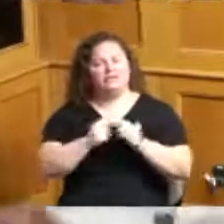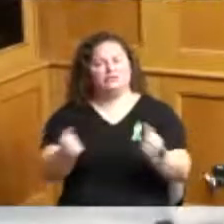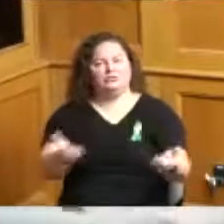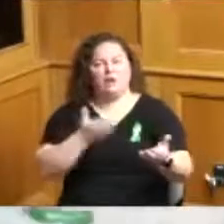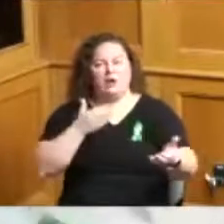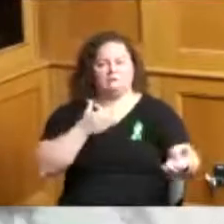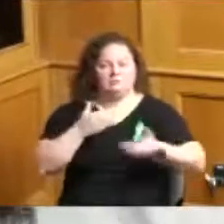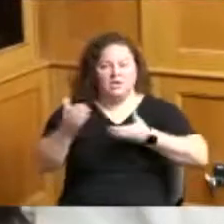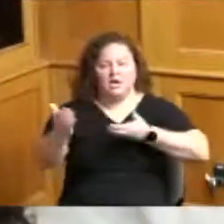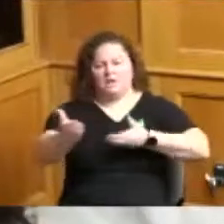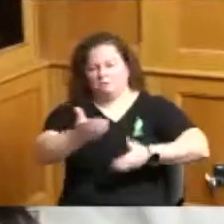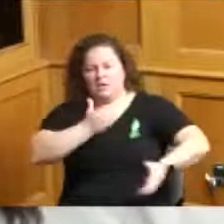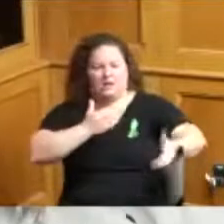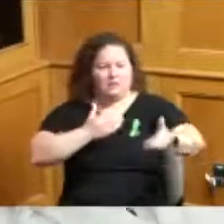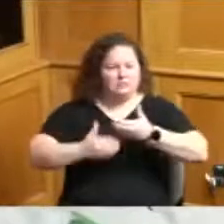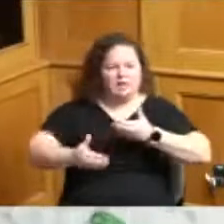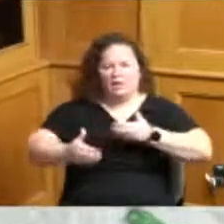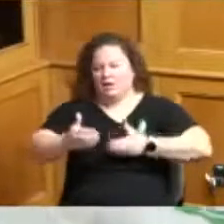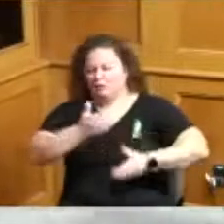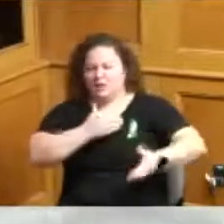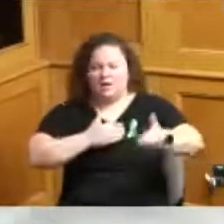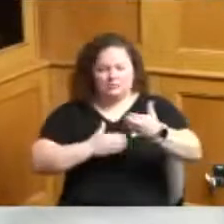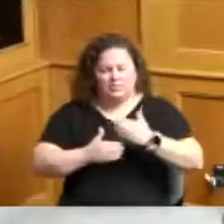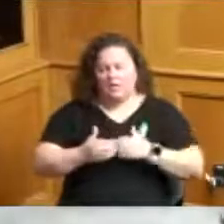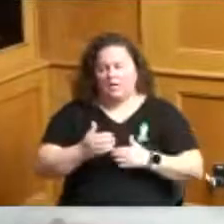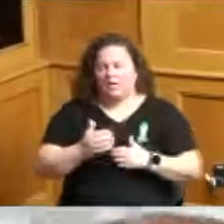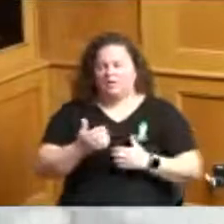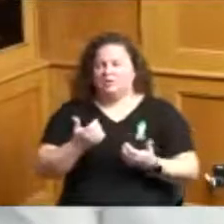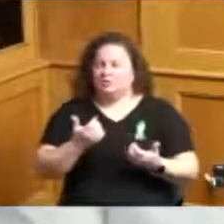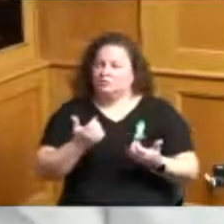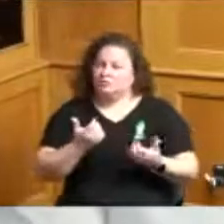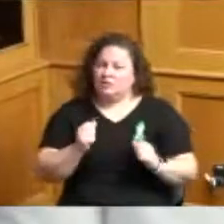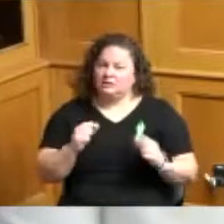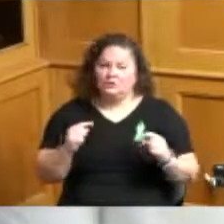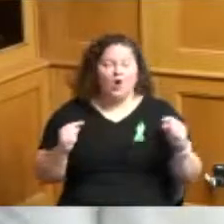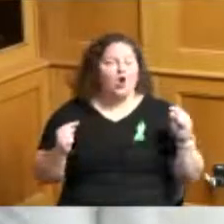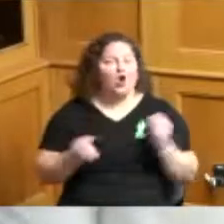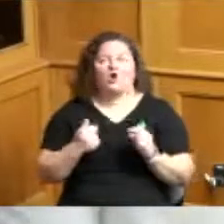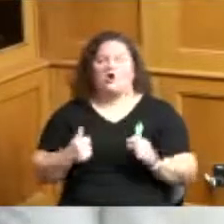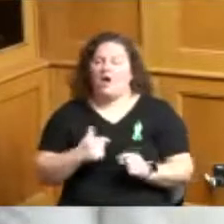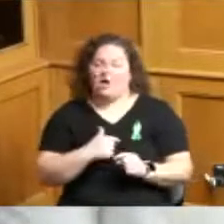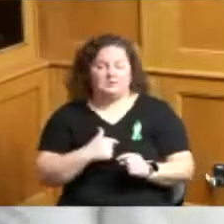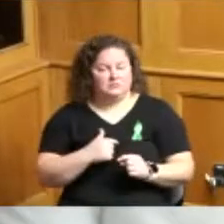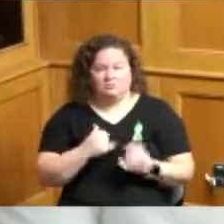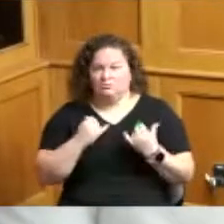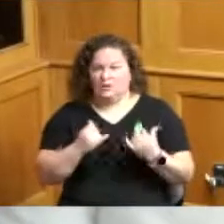our country dividing us at a time when so much is hitting us we don't need division we need to be